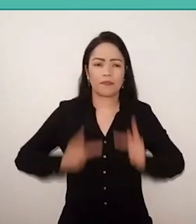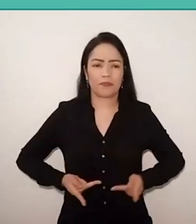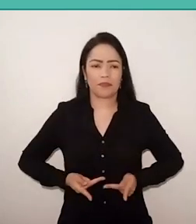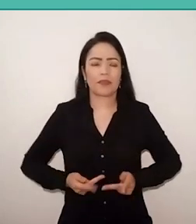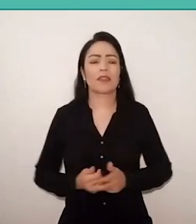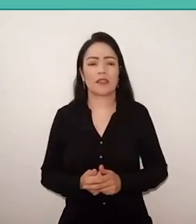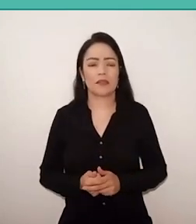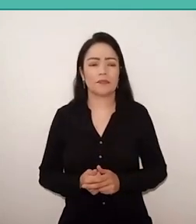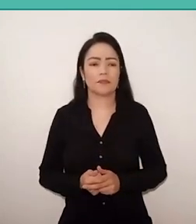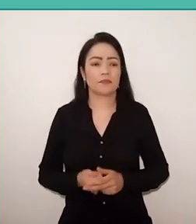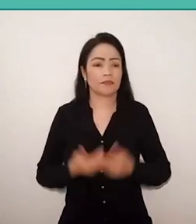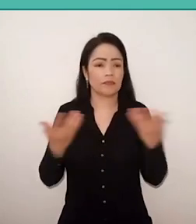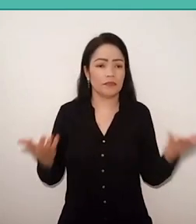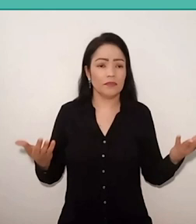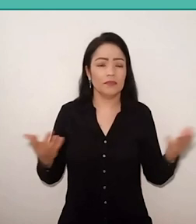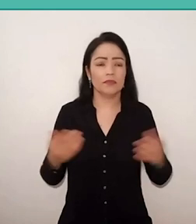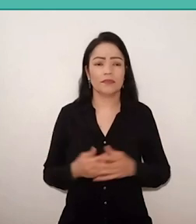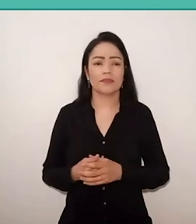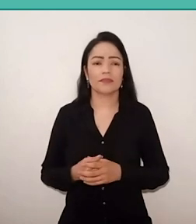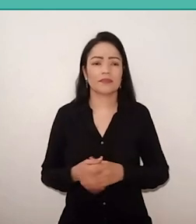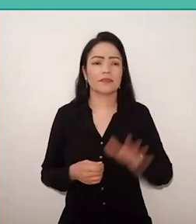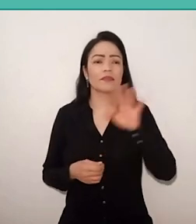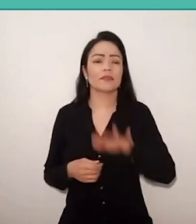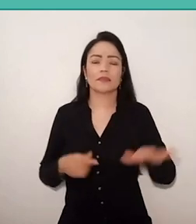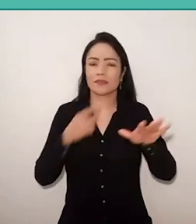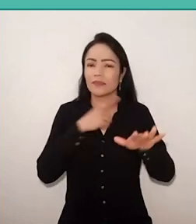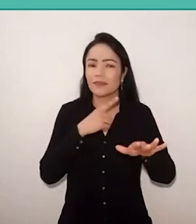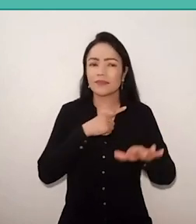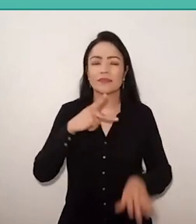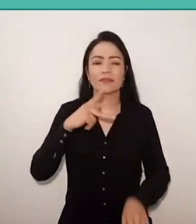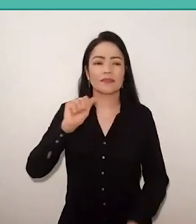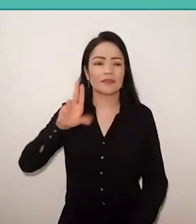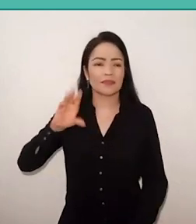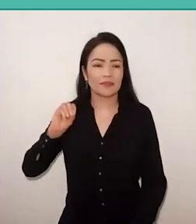Now those who hate Paulo Freire, they are politically afraid,